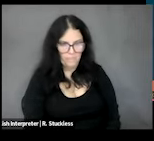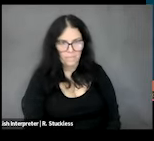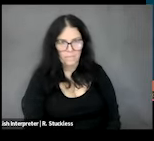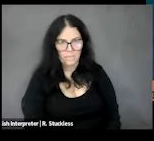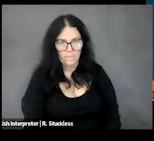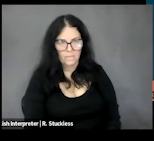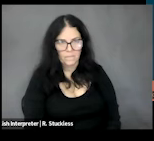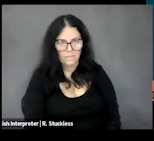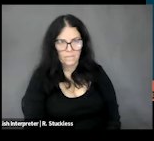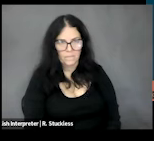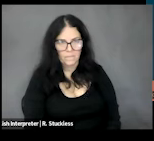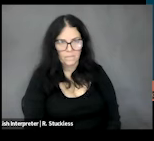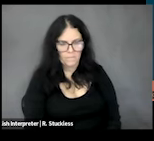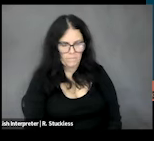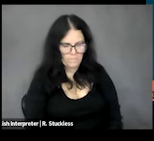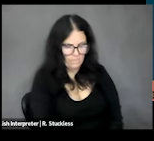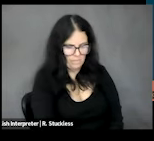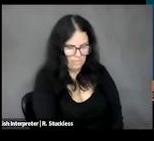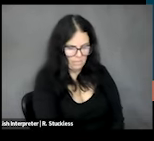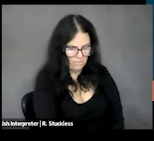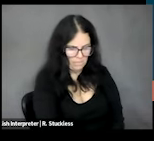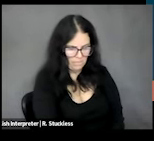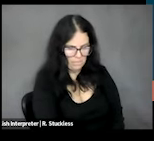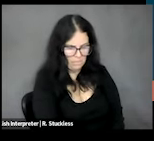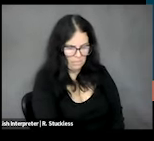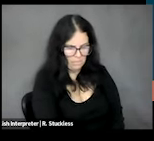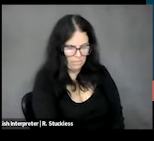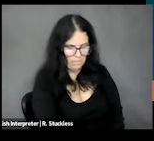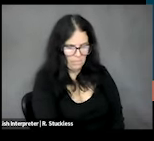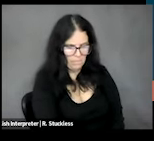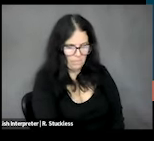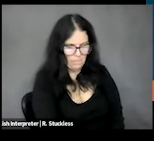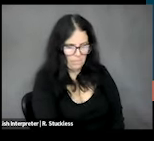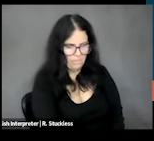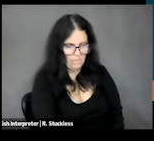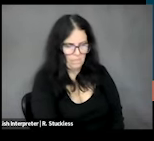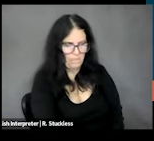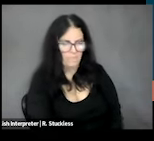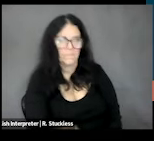All right. Well thanks, everyone for being on today, and I know we're coming up to the end,